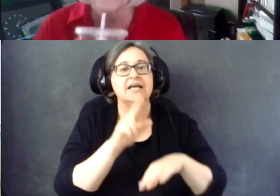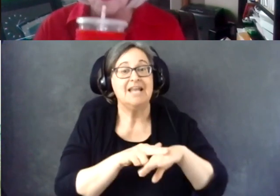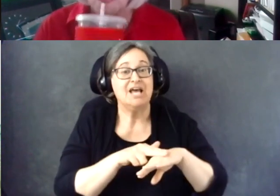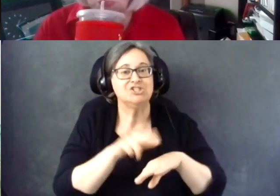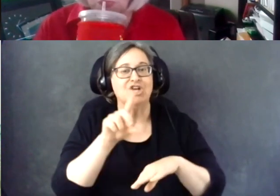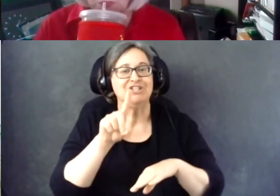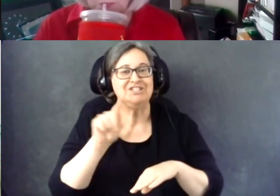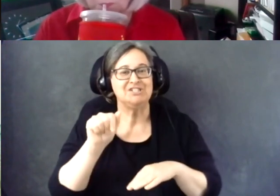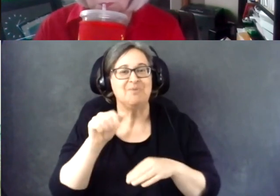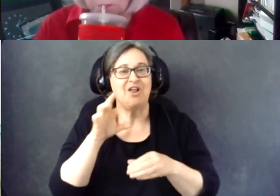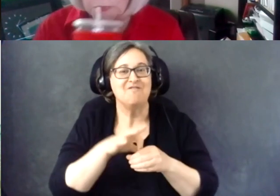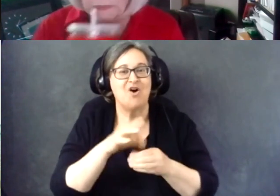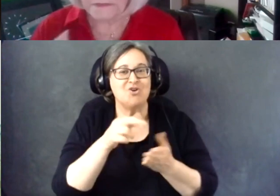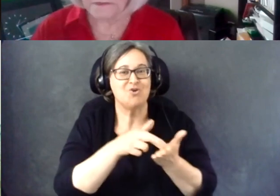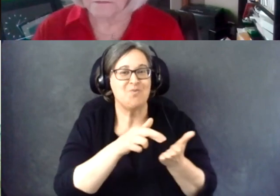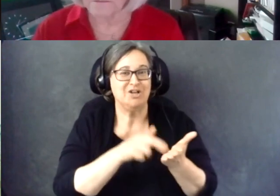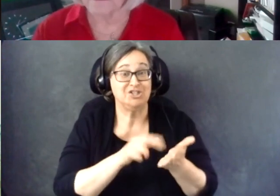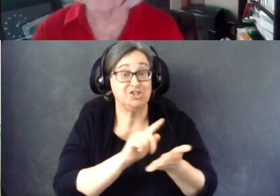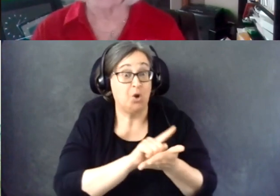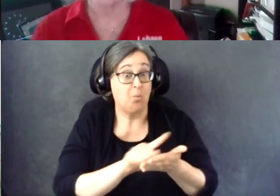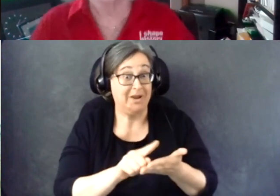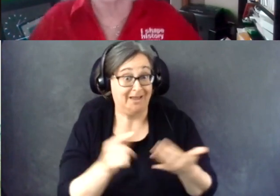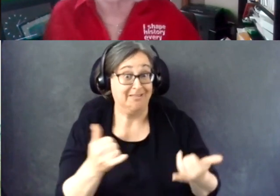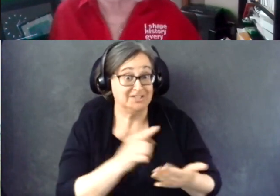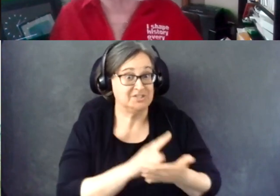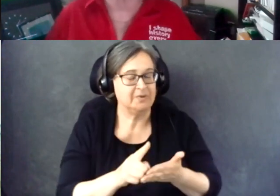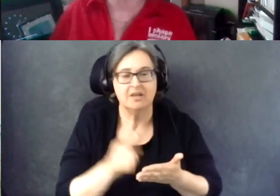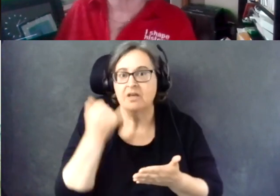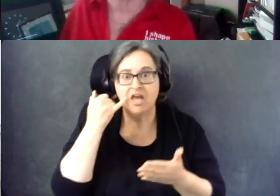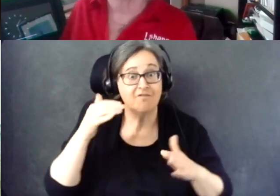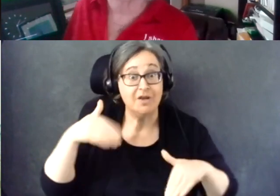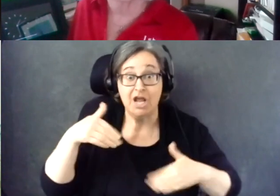So please be sure that if you are not registered, to get registered.